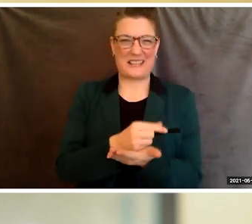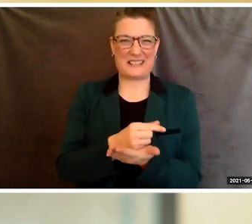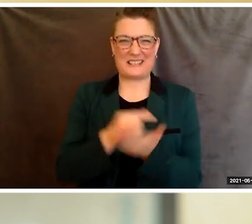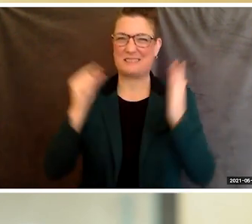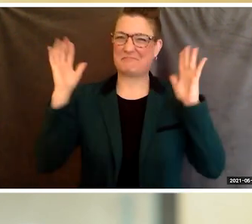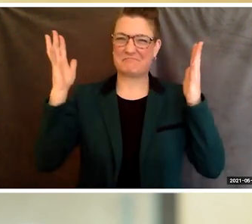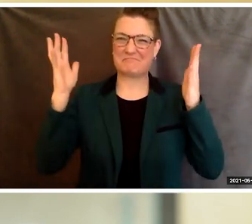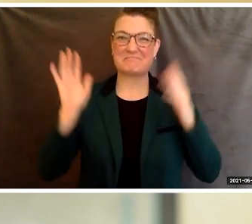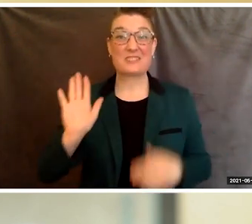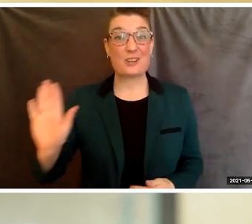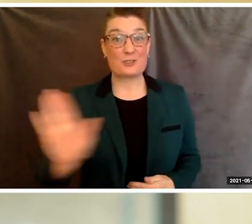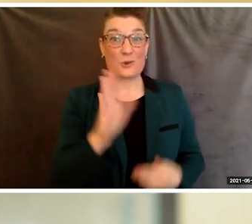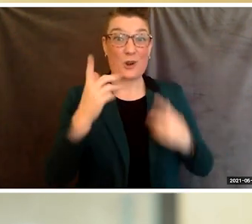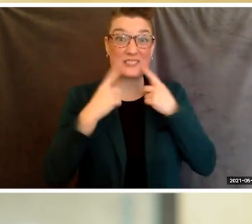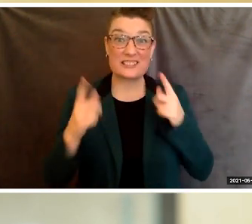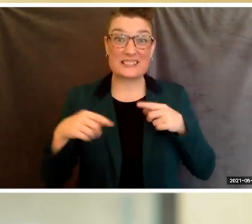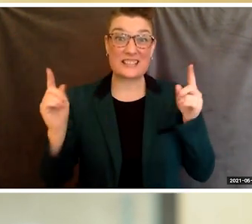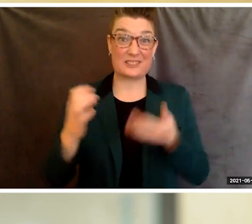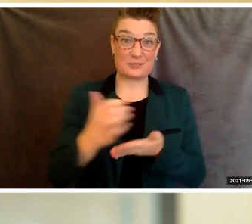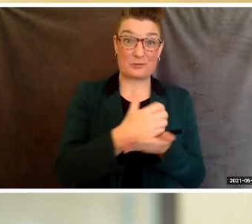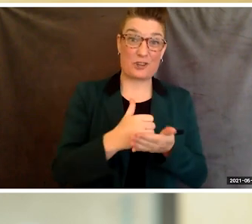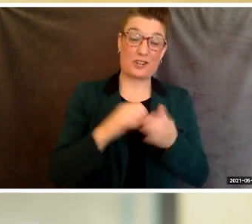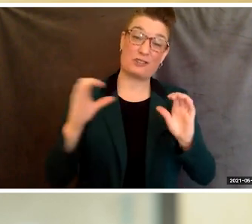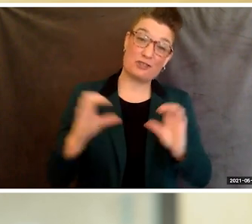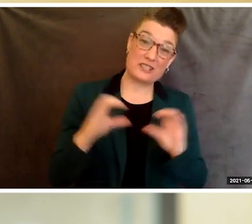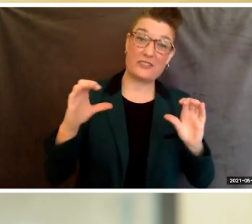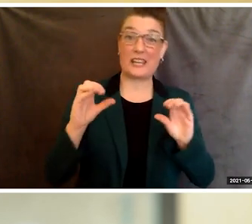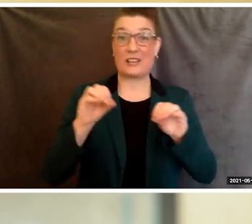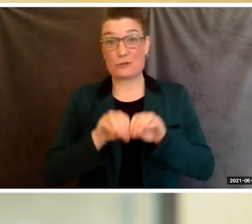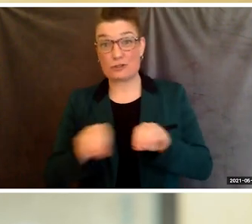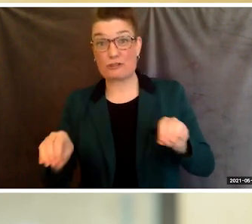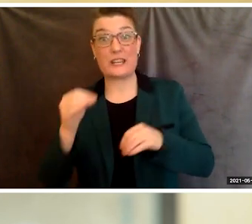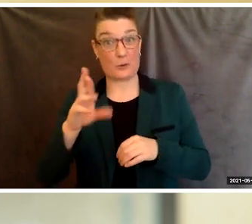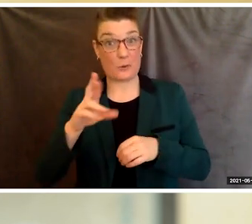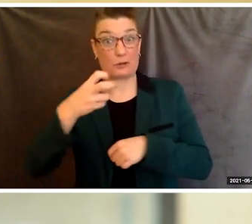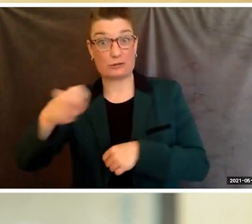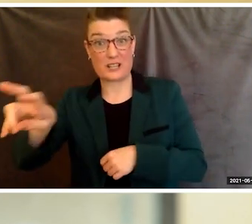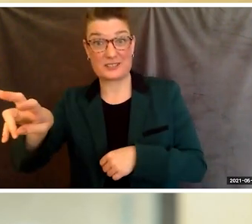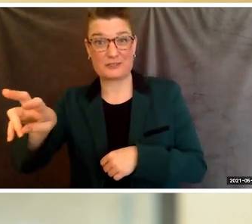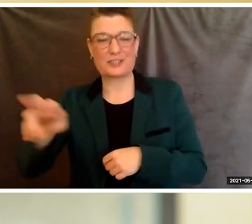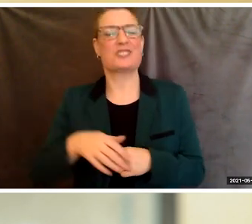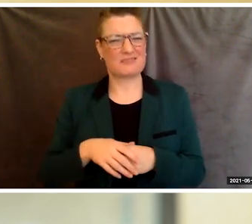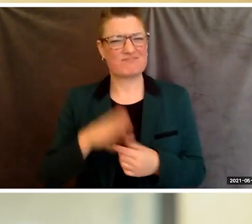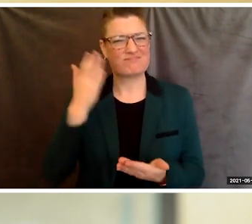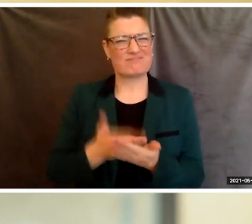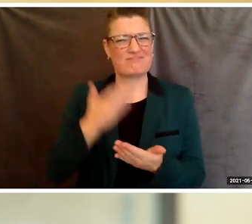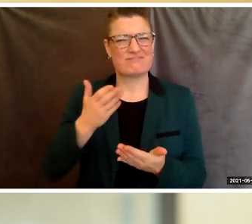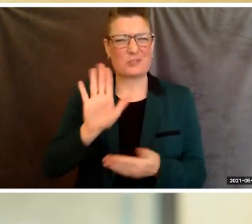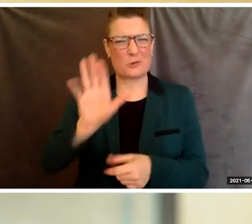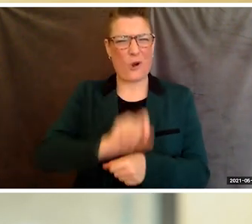Your success in earning a certificate, a degree, or transfer is testament to the work you put